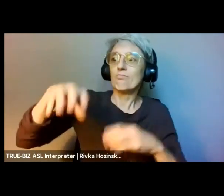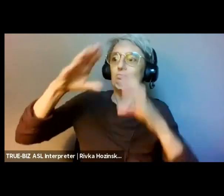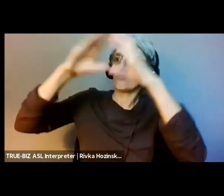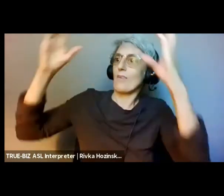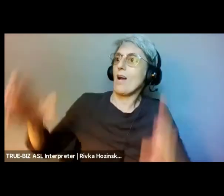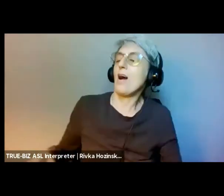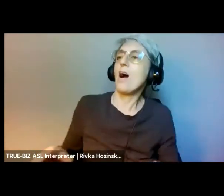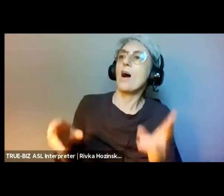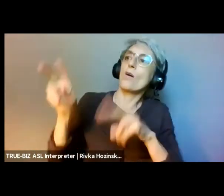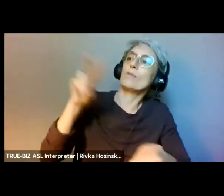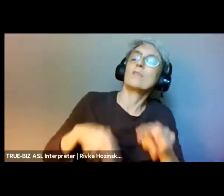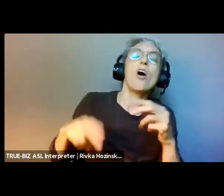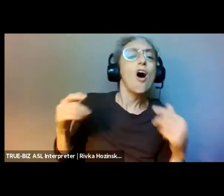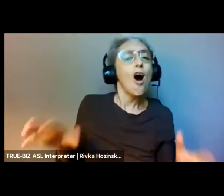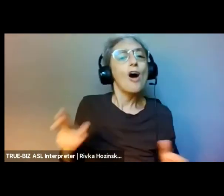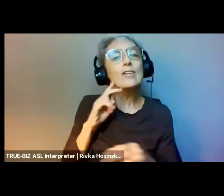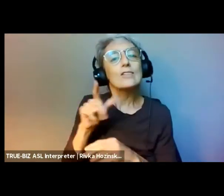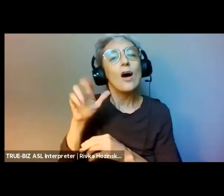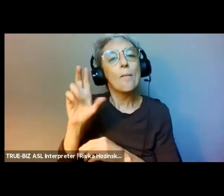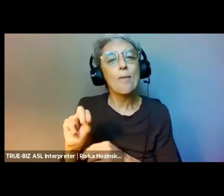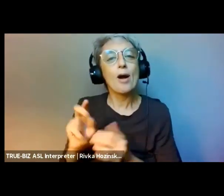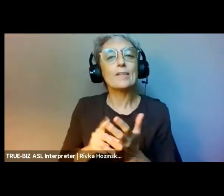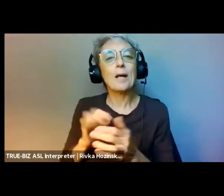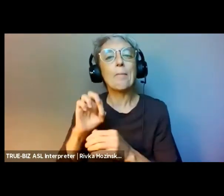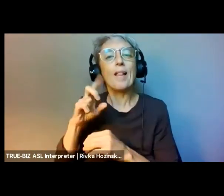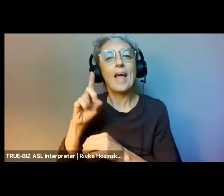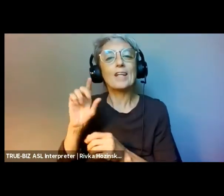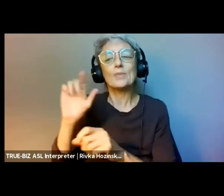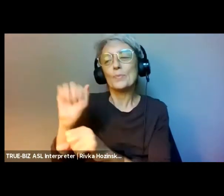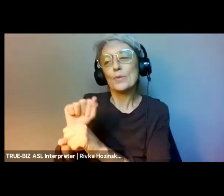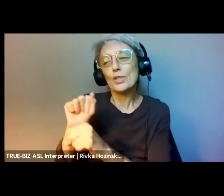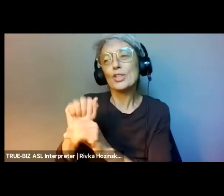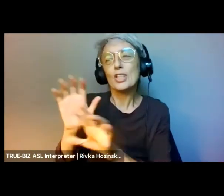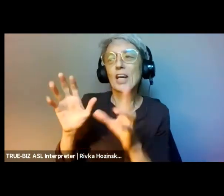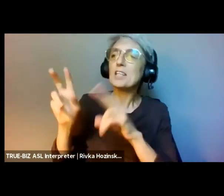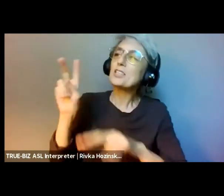which foster competition, the impact of which serves to reinforce the status quo.